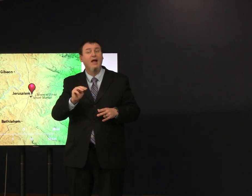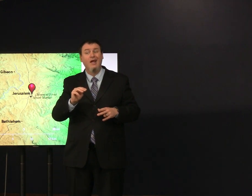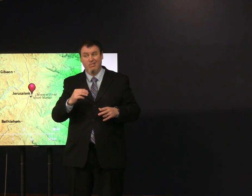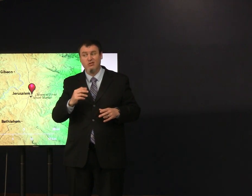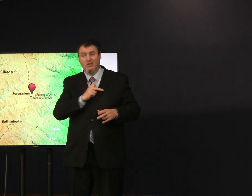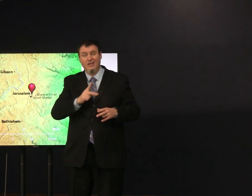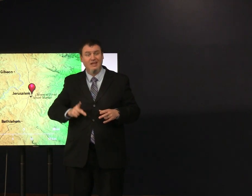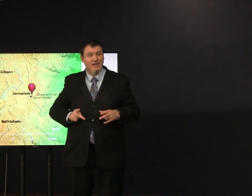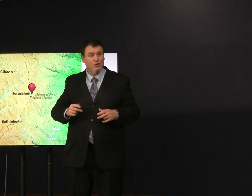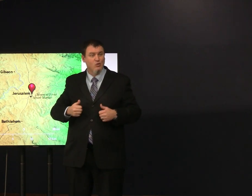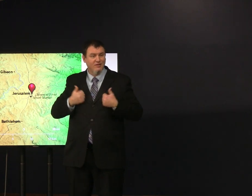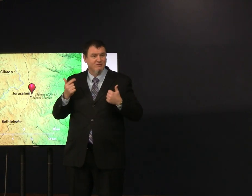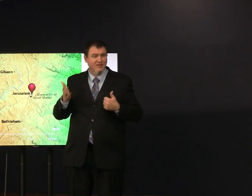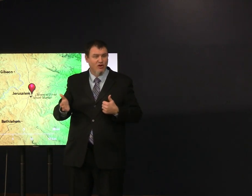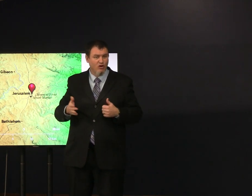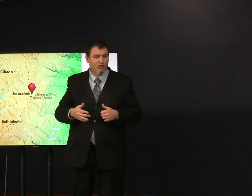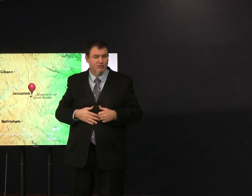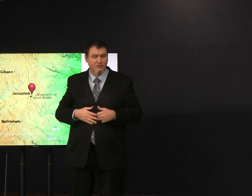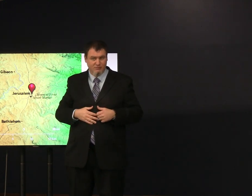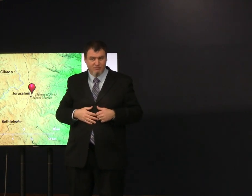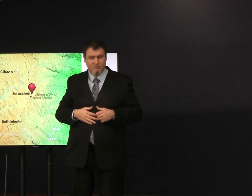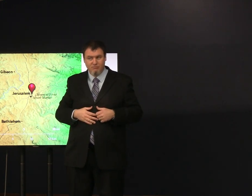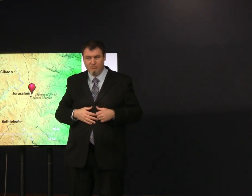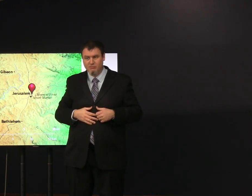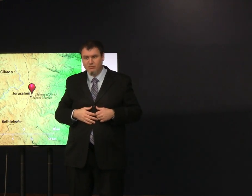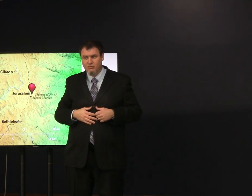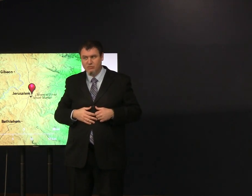it was called Salem and there was a king who lived there